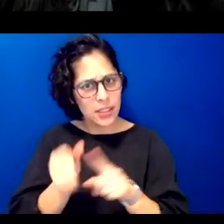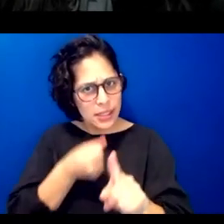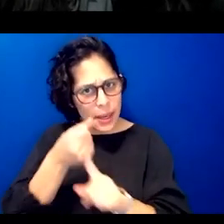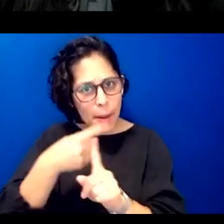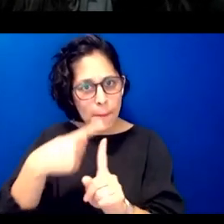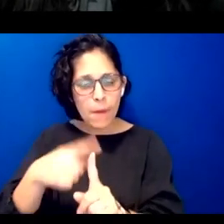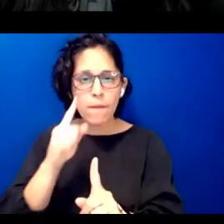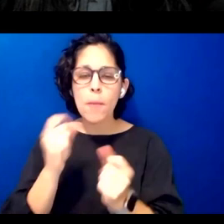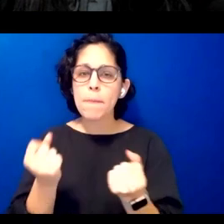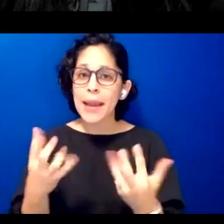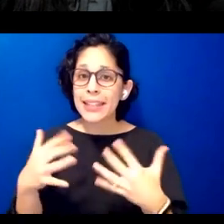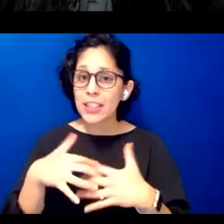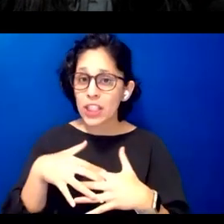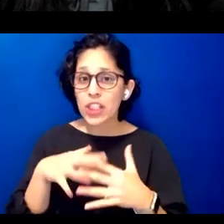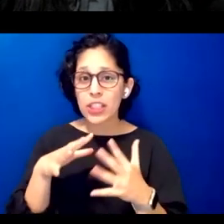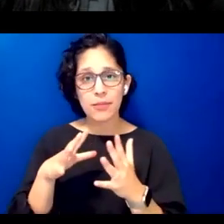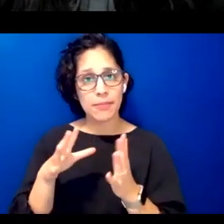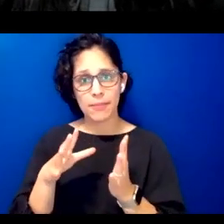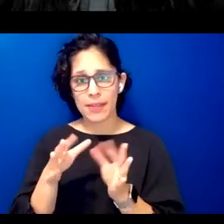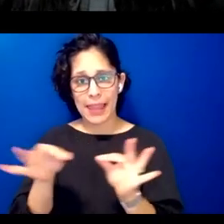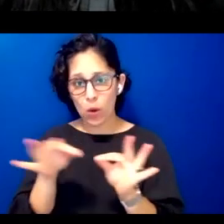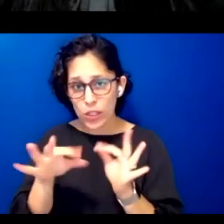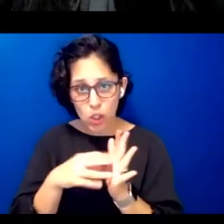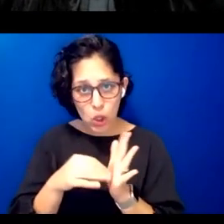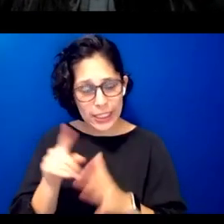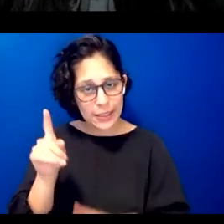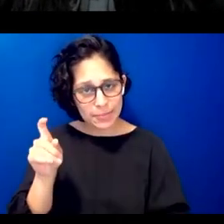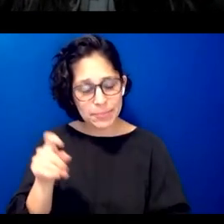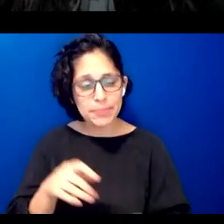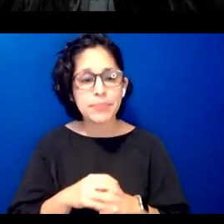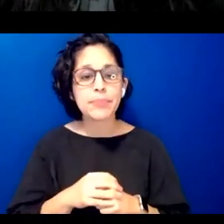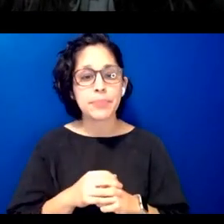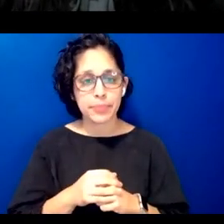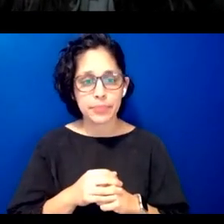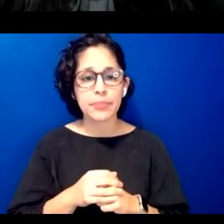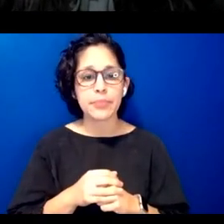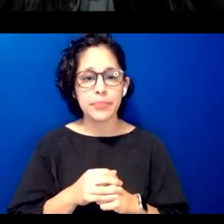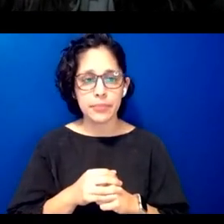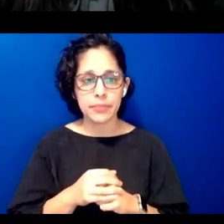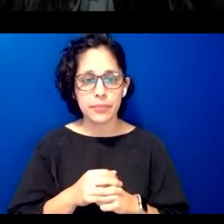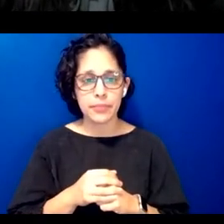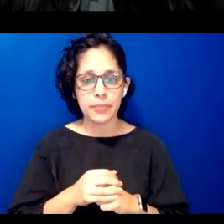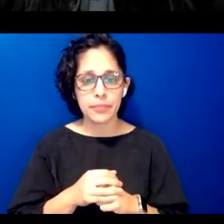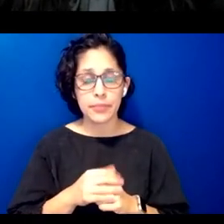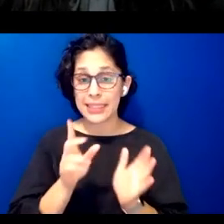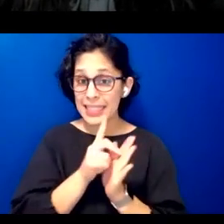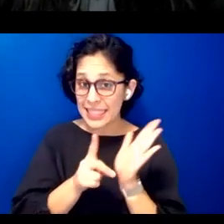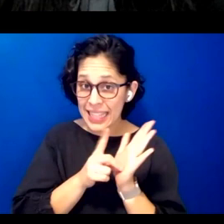language learning in designing and developing language learning opportunities let's not